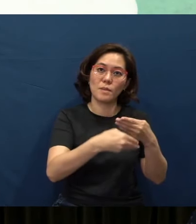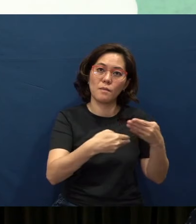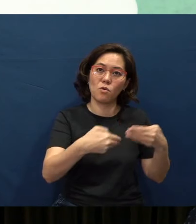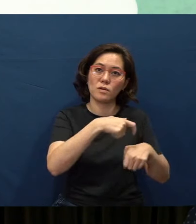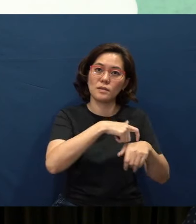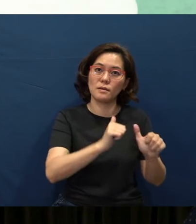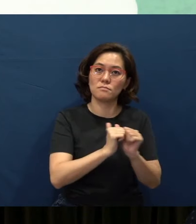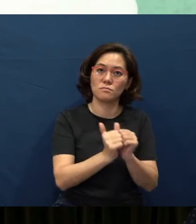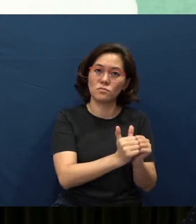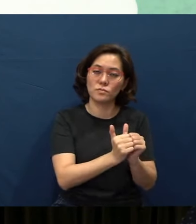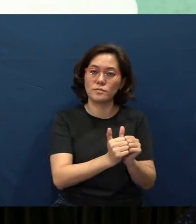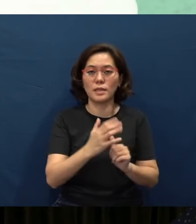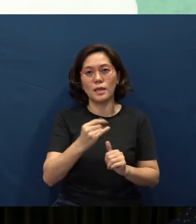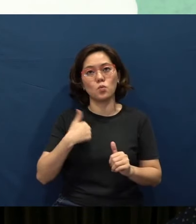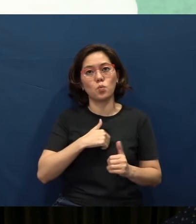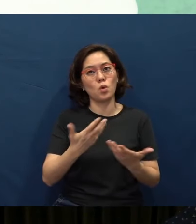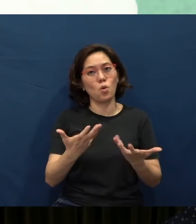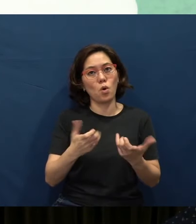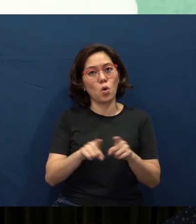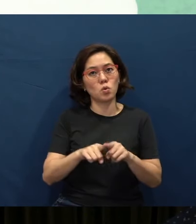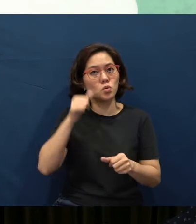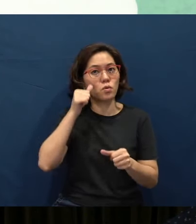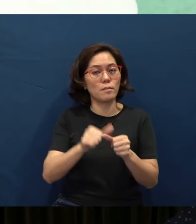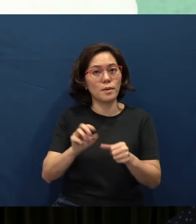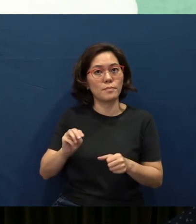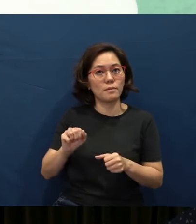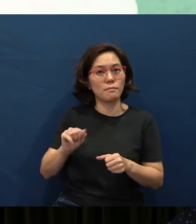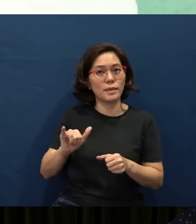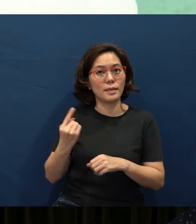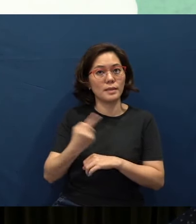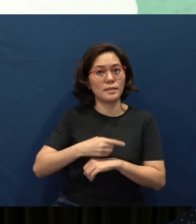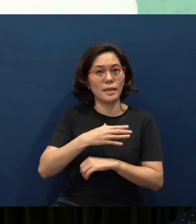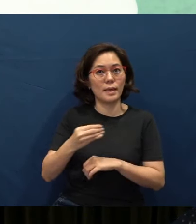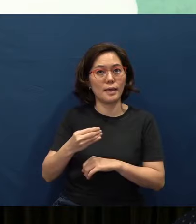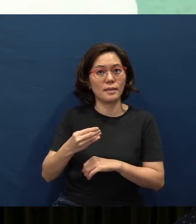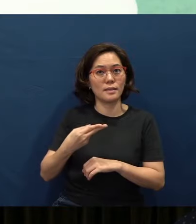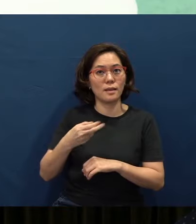And we just want to remember also May Day and Hari Raya. Let's pray.